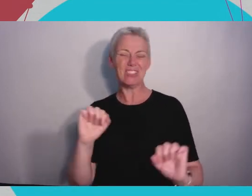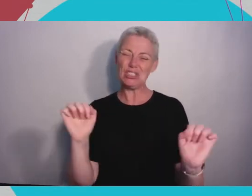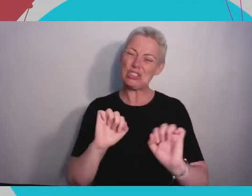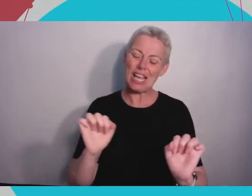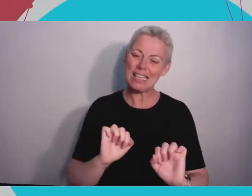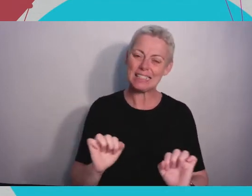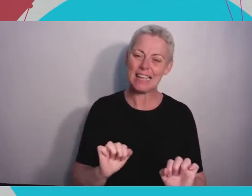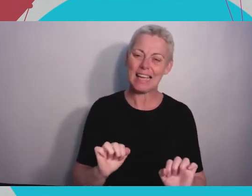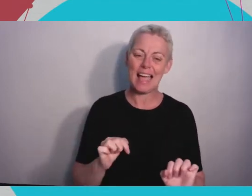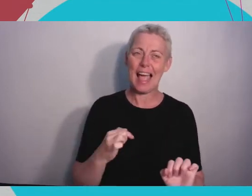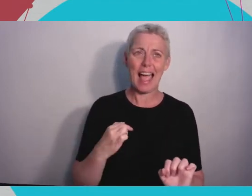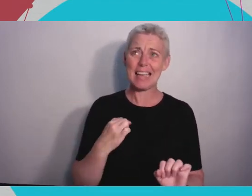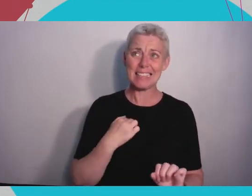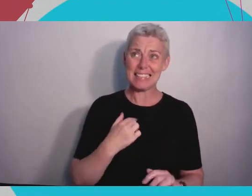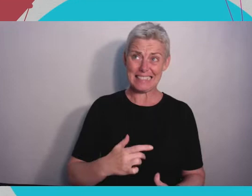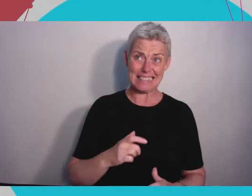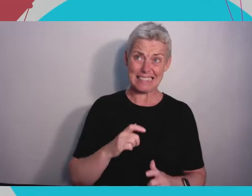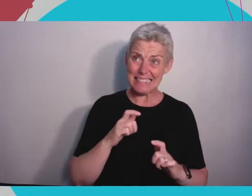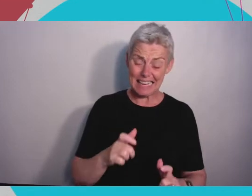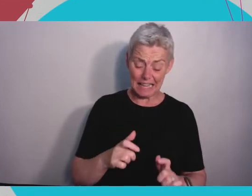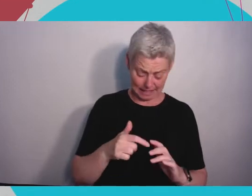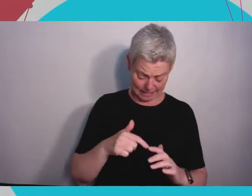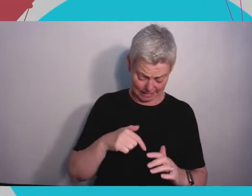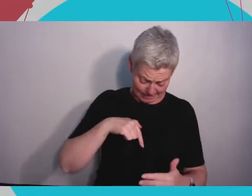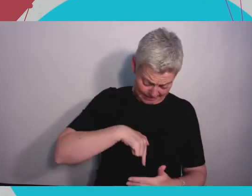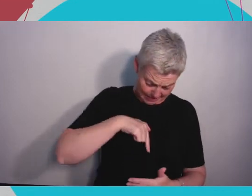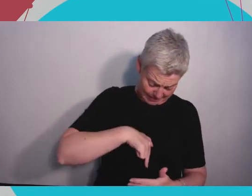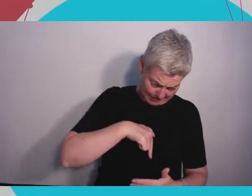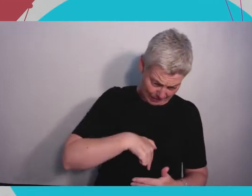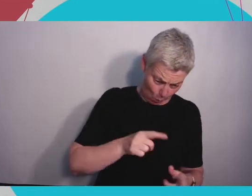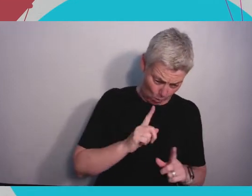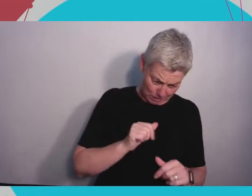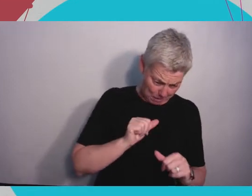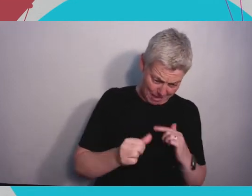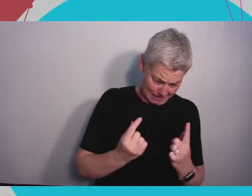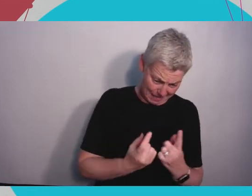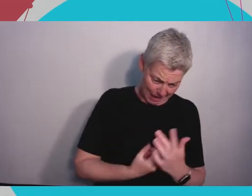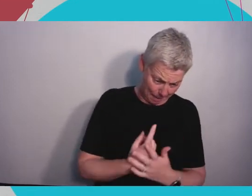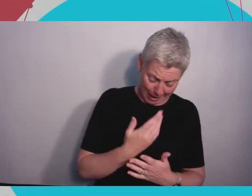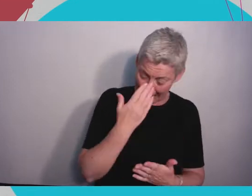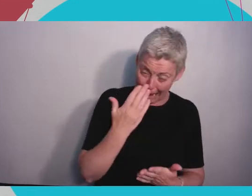down inside this is definitely the best thing. But from speaking to people running you know